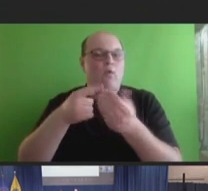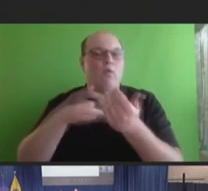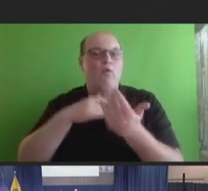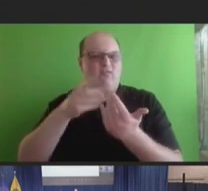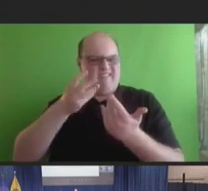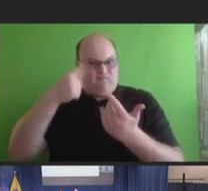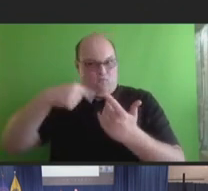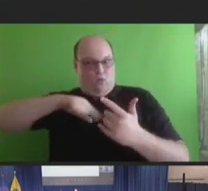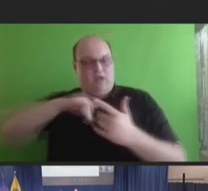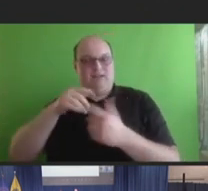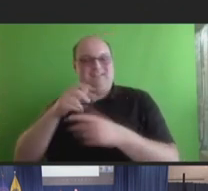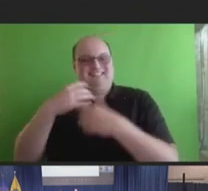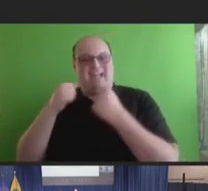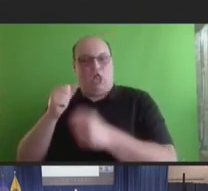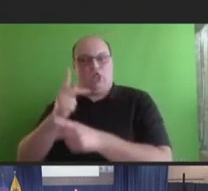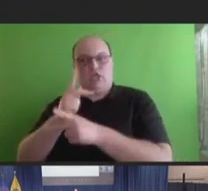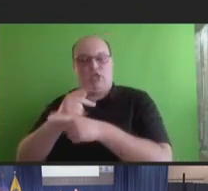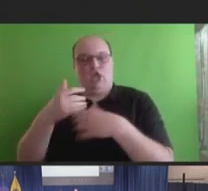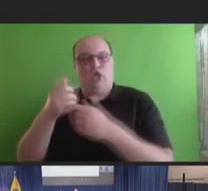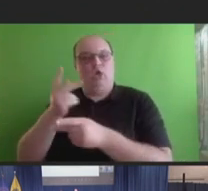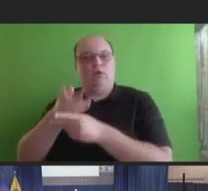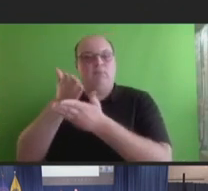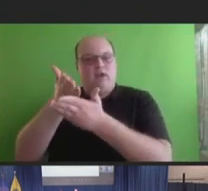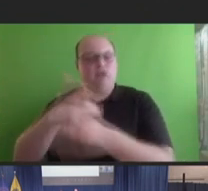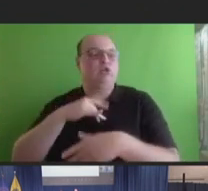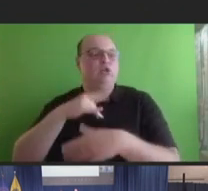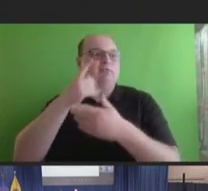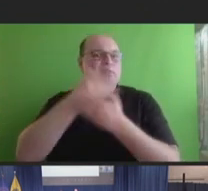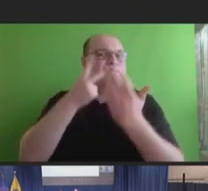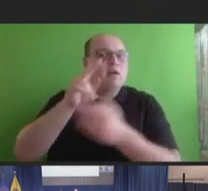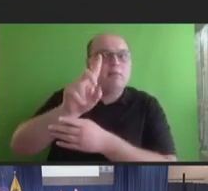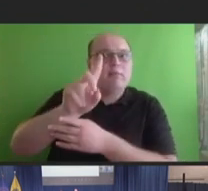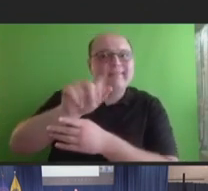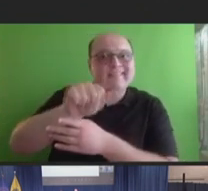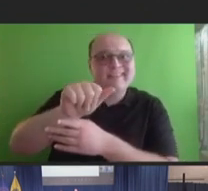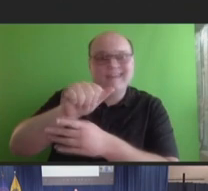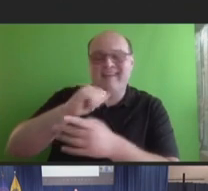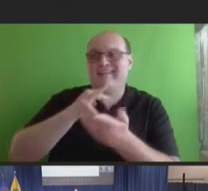providers, because I think as you saw from some of the data from our -- the previous